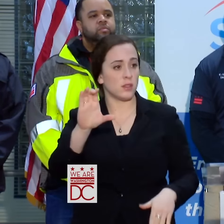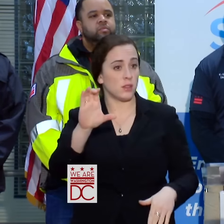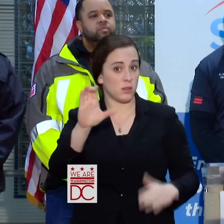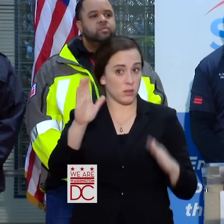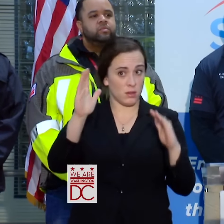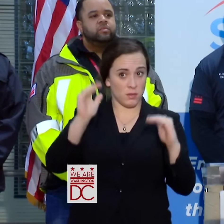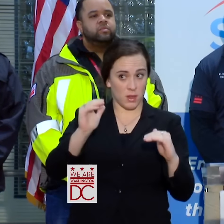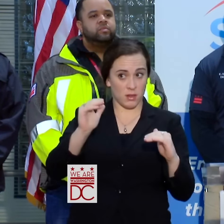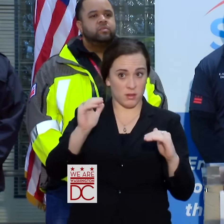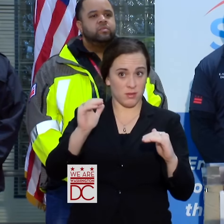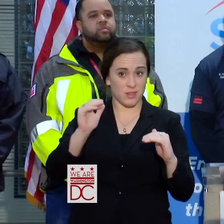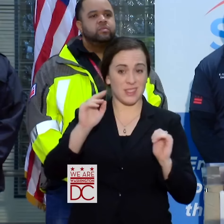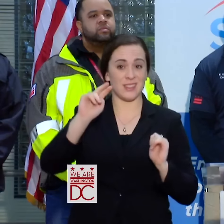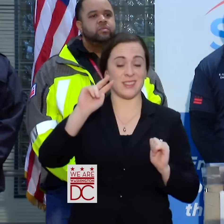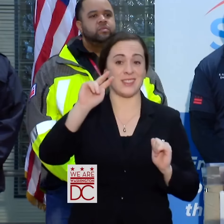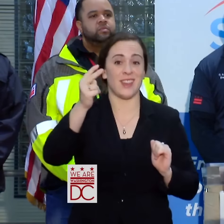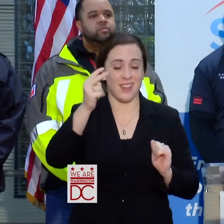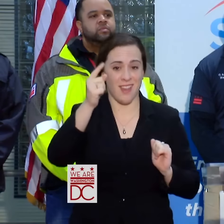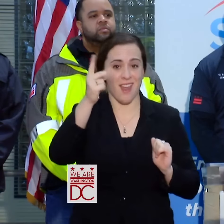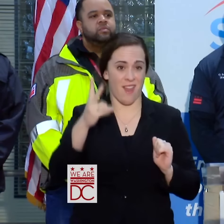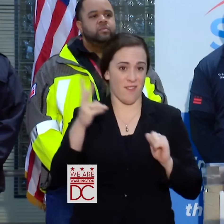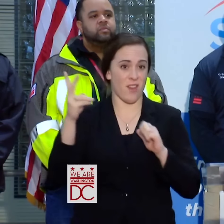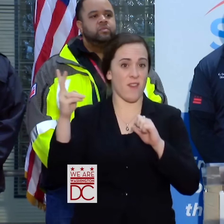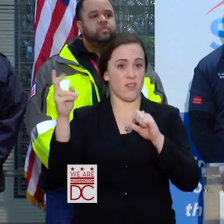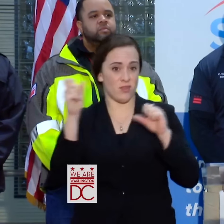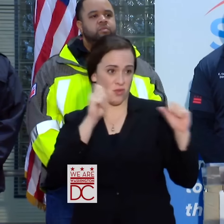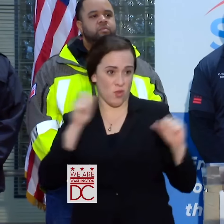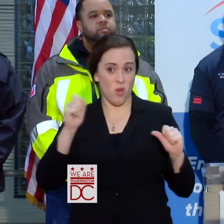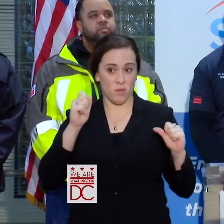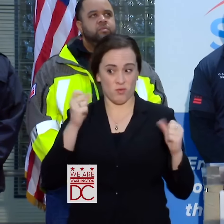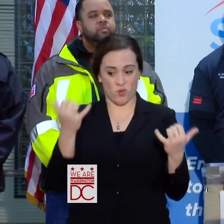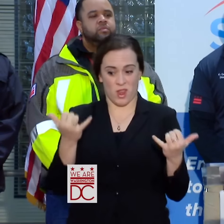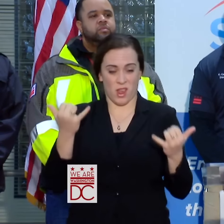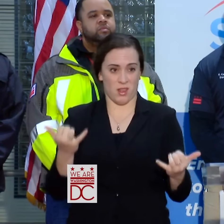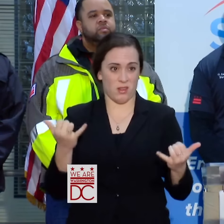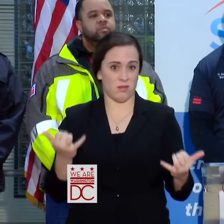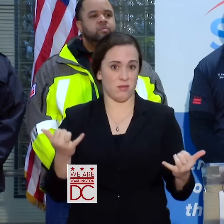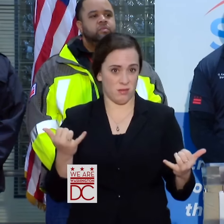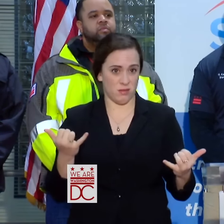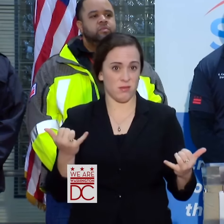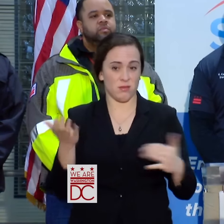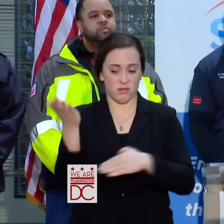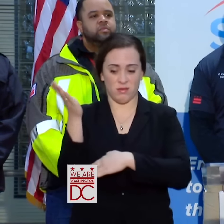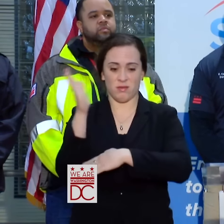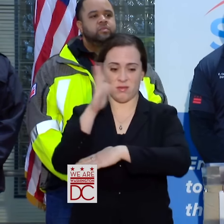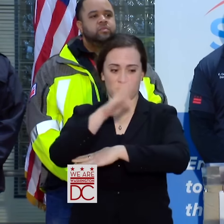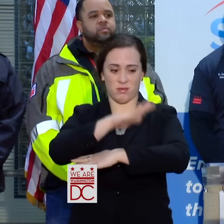THE SECOND HALF OF THIS STORM THROUGH TODAY TO DROP ANOTHER UP